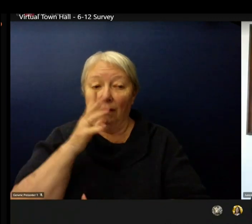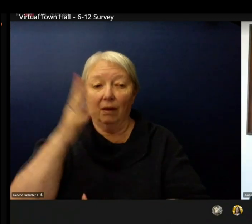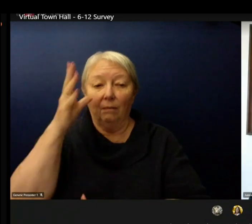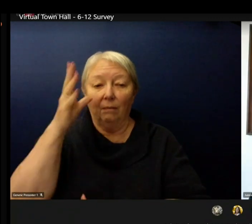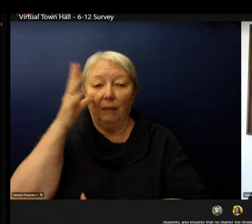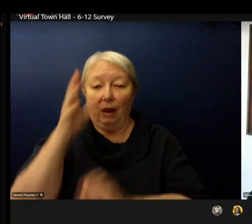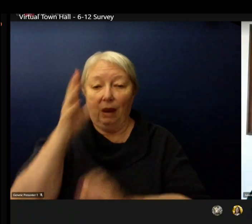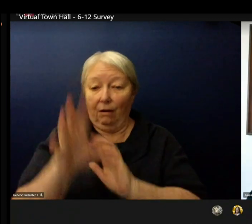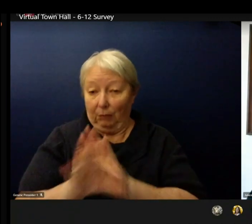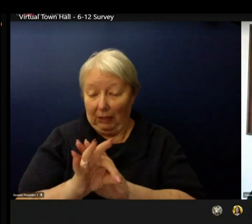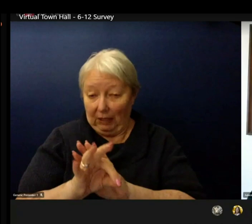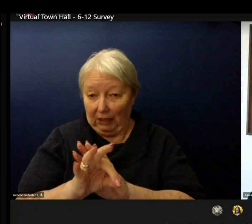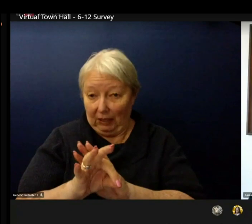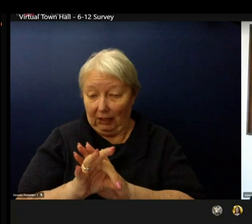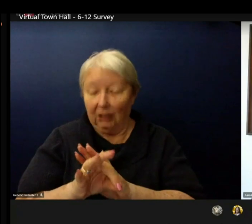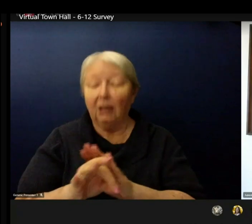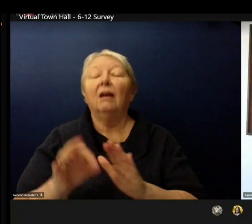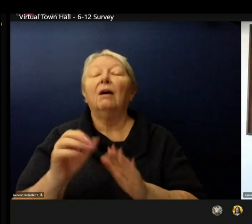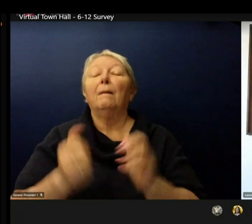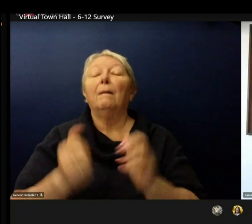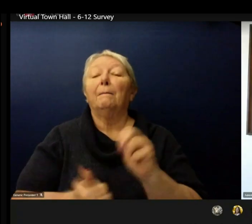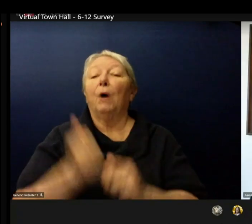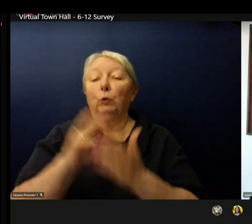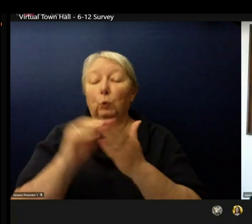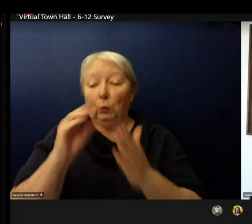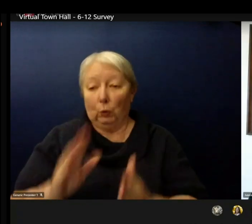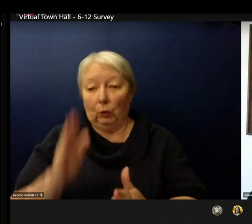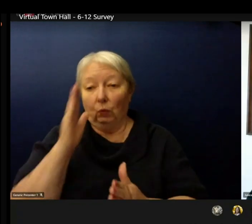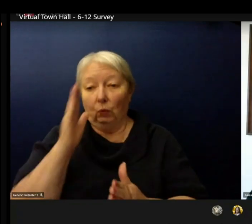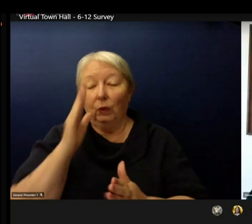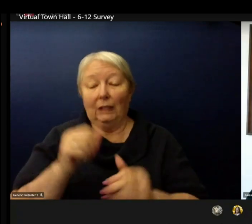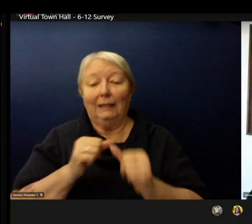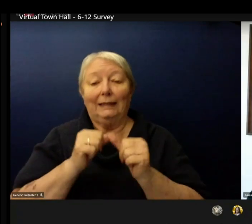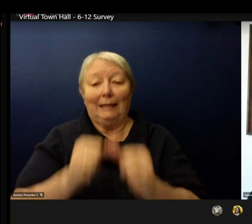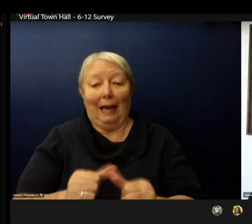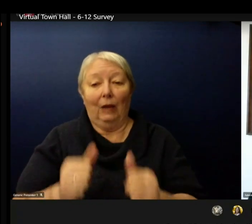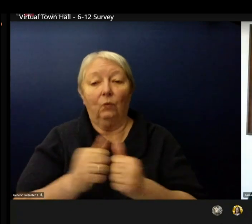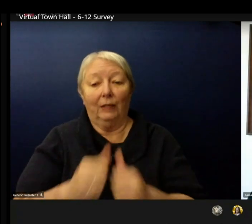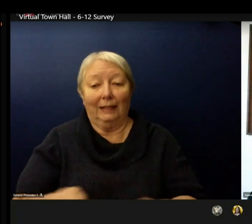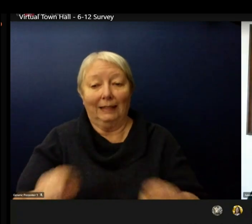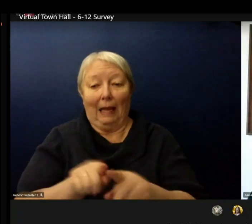prioritizes social-emotional and targeted intervention supports.